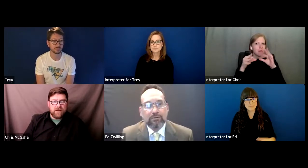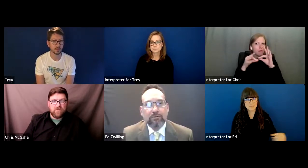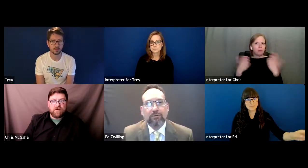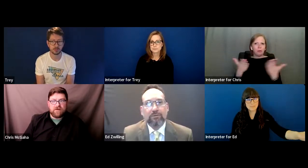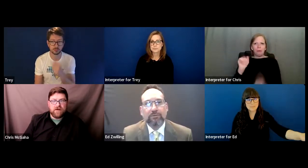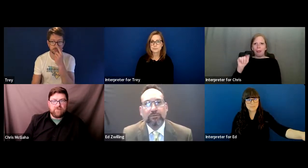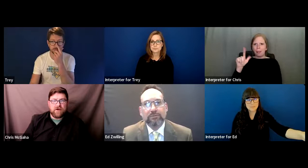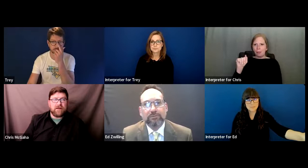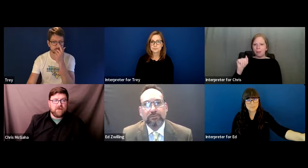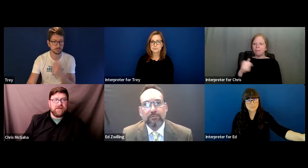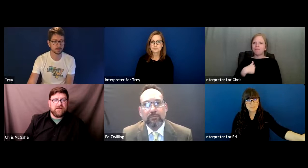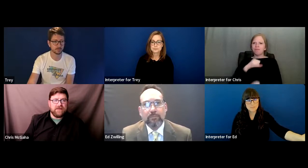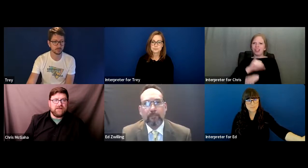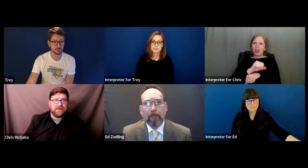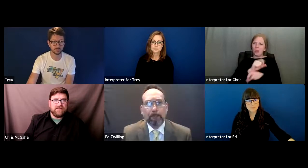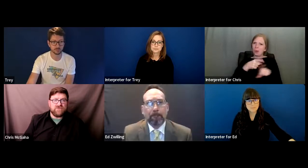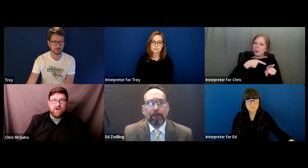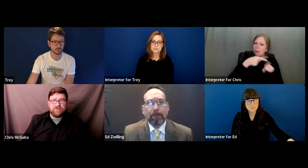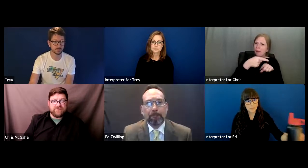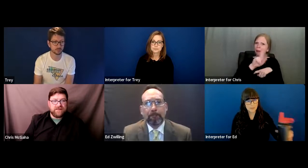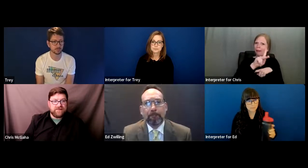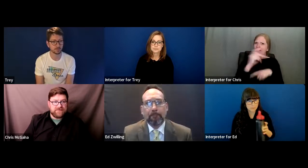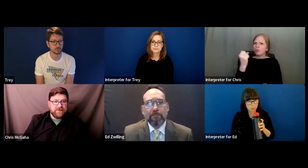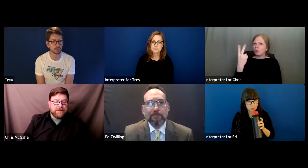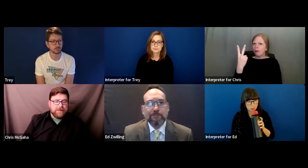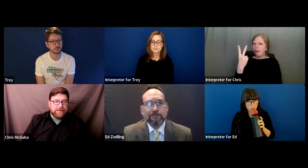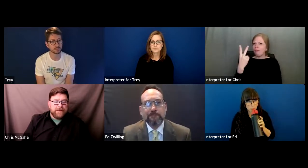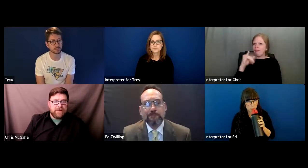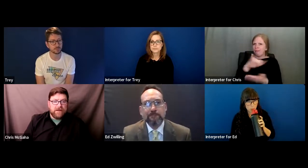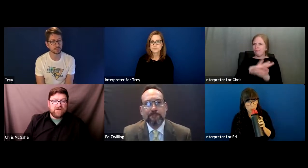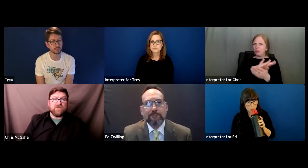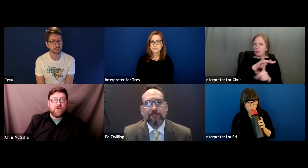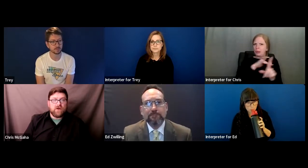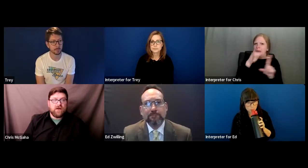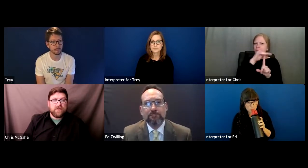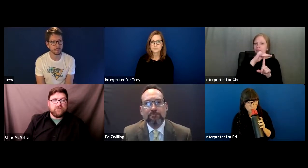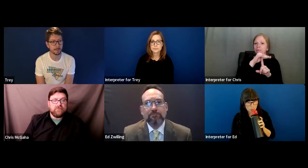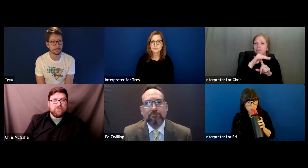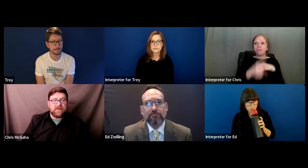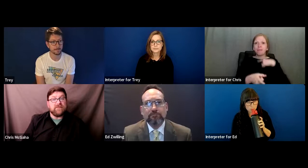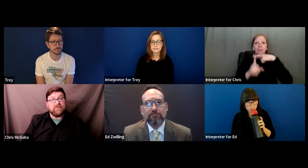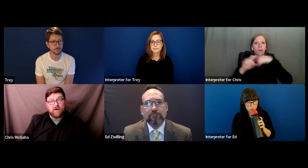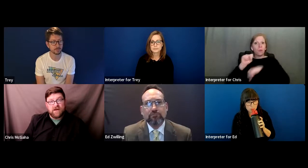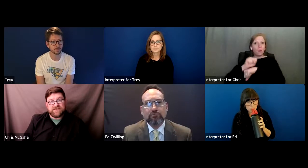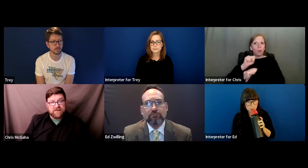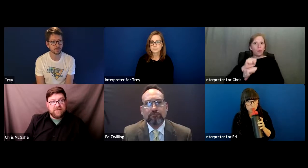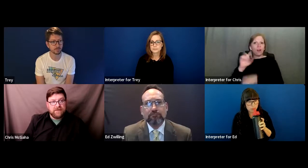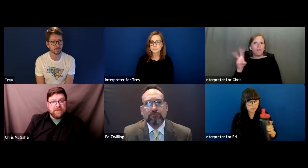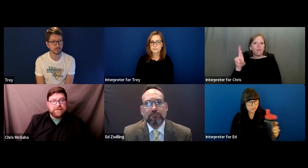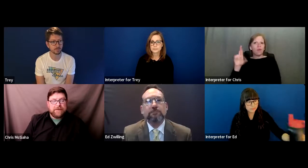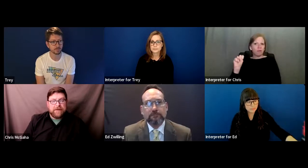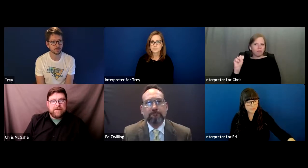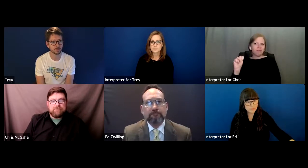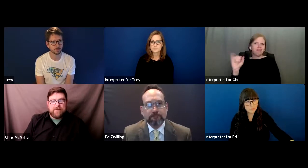I work primarily in K-12 settings and I also work in the VRS setting.